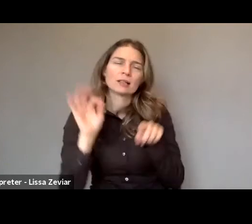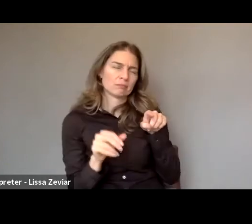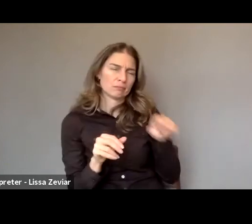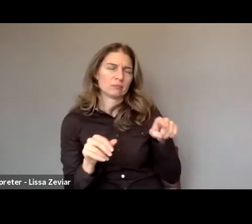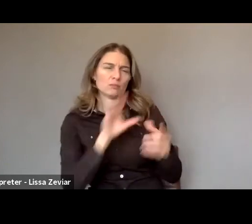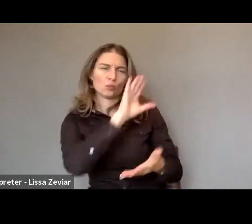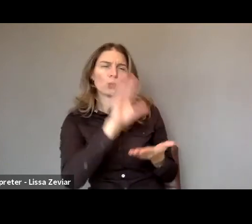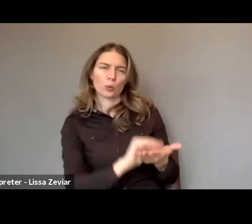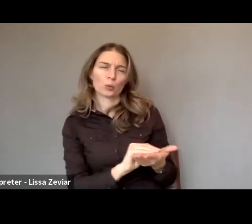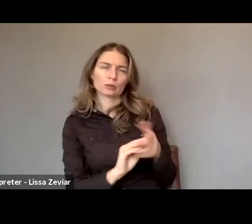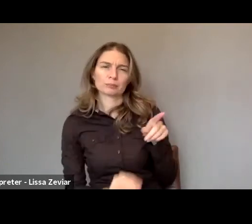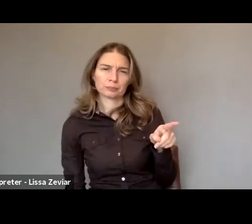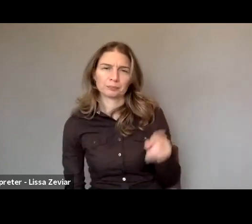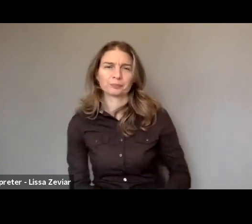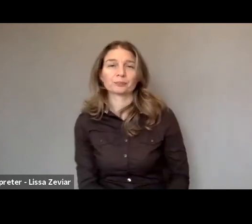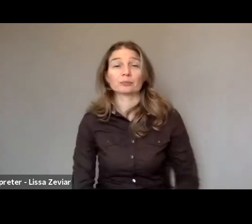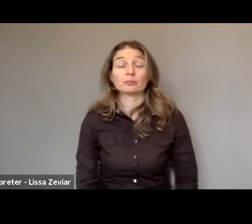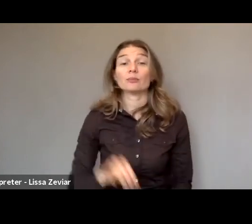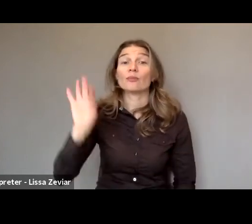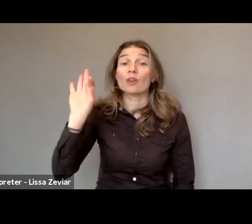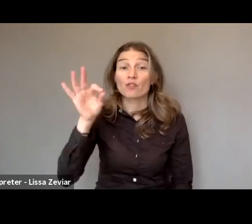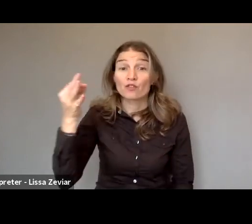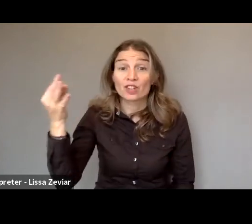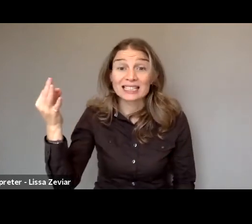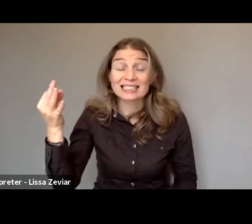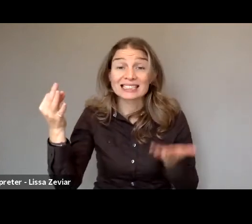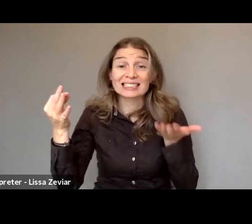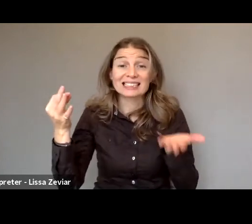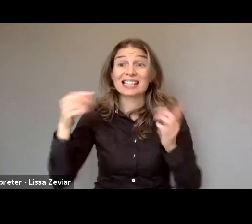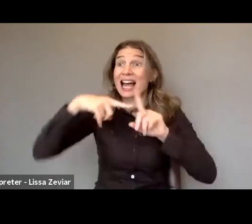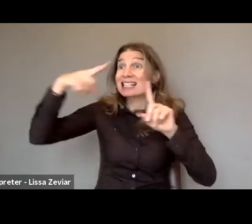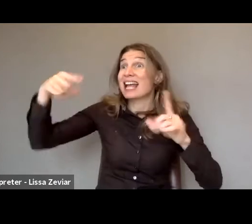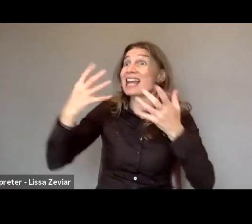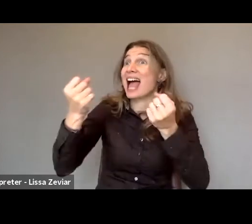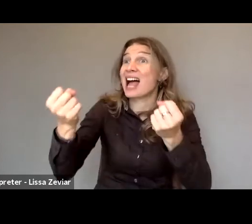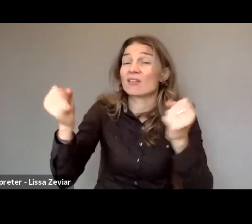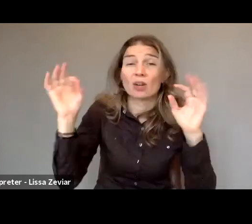In France data isn't available, even in the last survey called Virage,